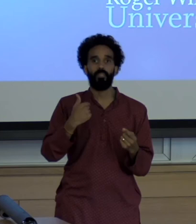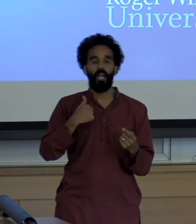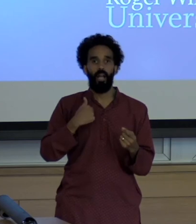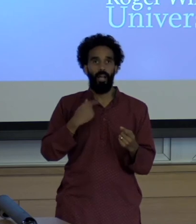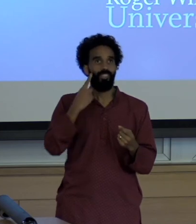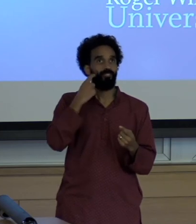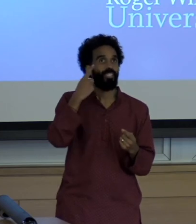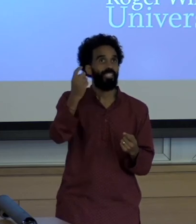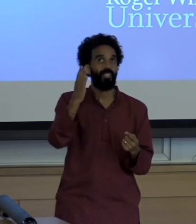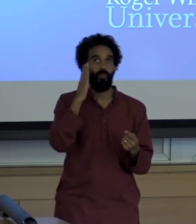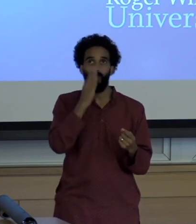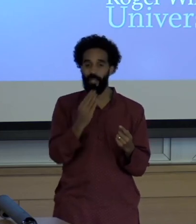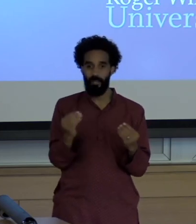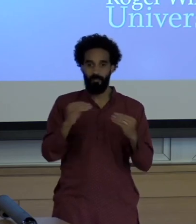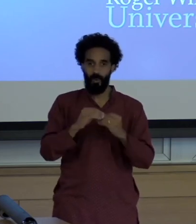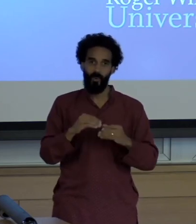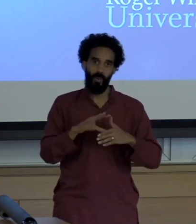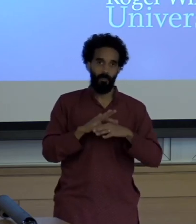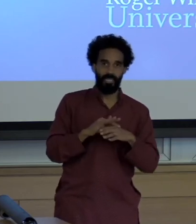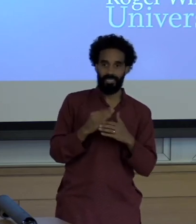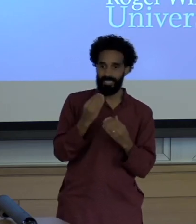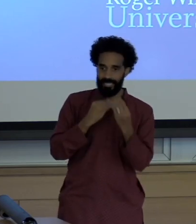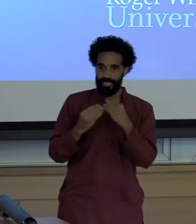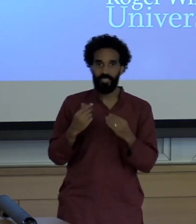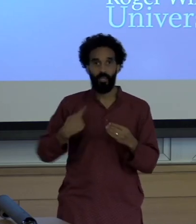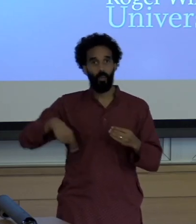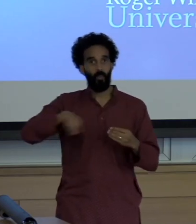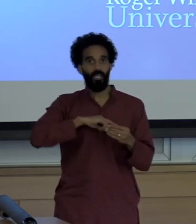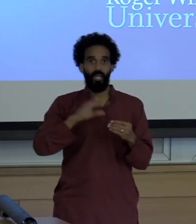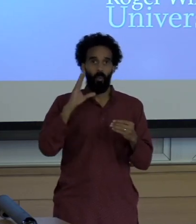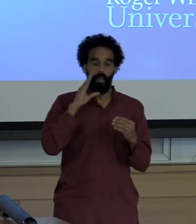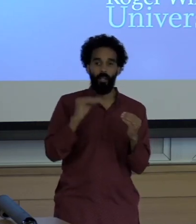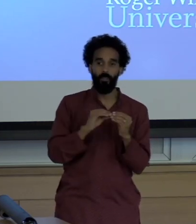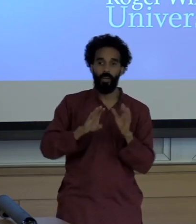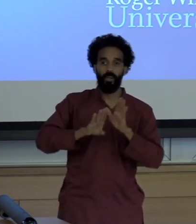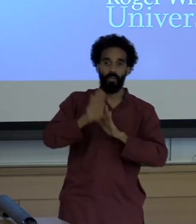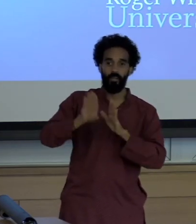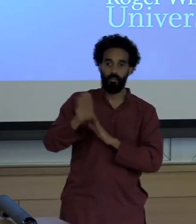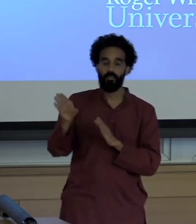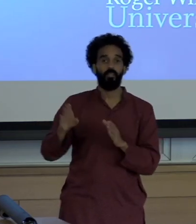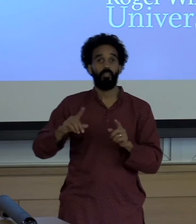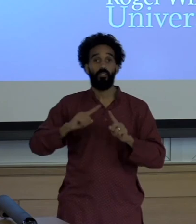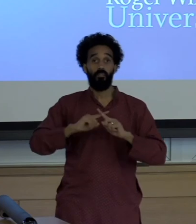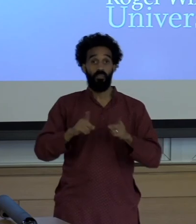There are a lot of things that we practice that are harmful to our own environment